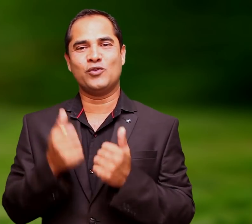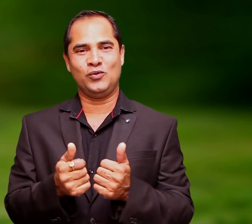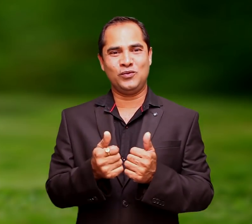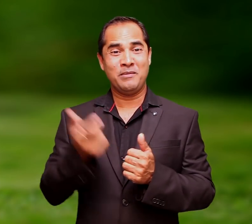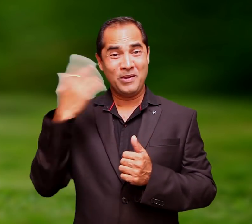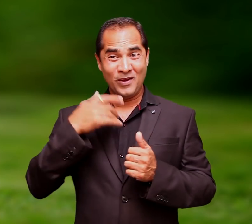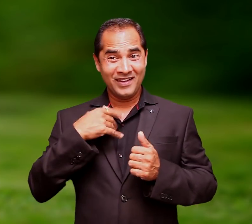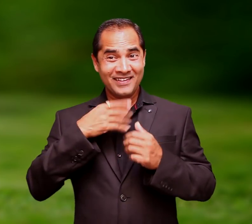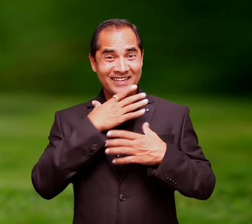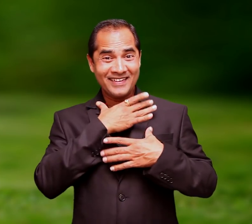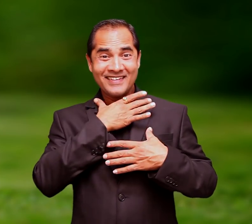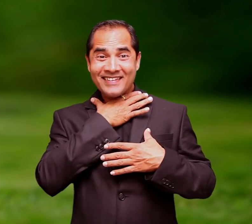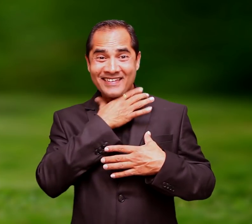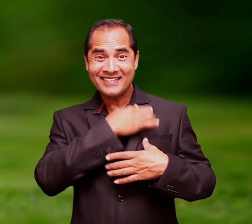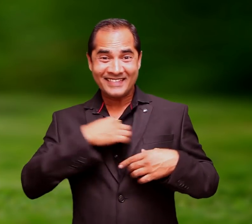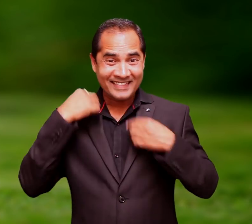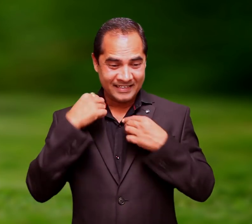call his name.